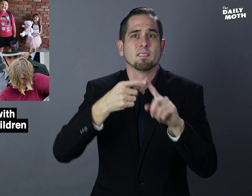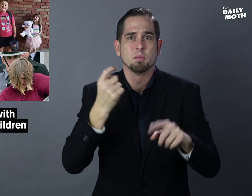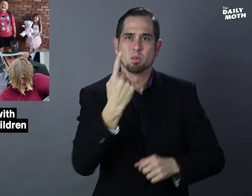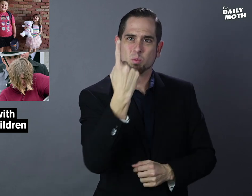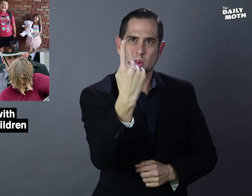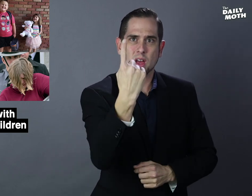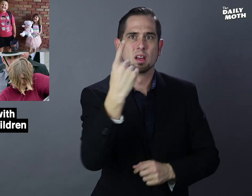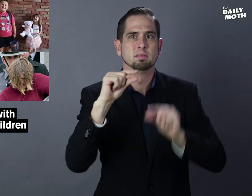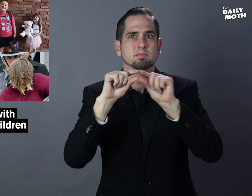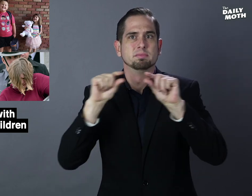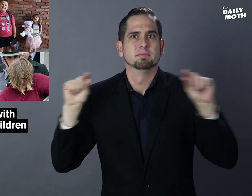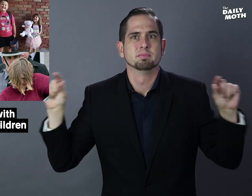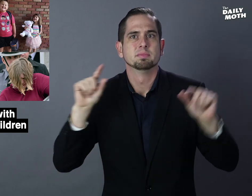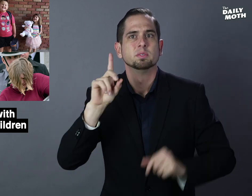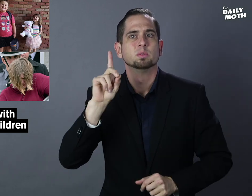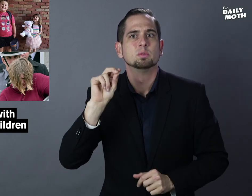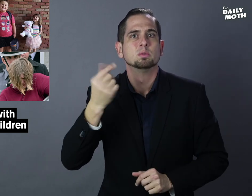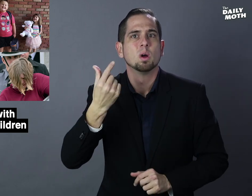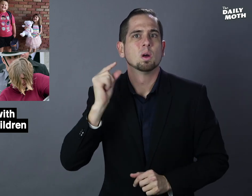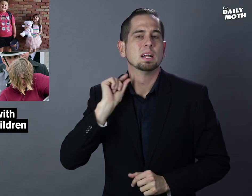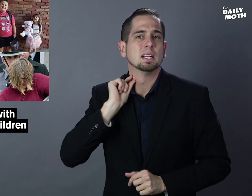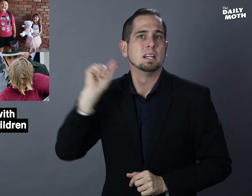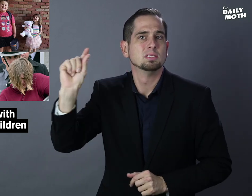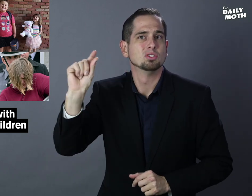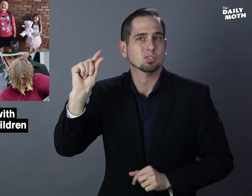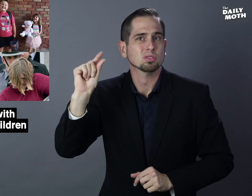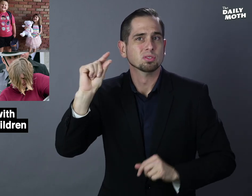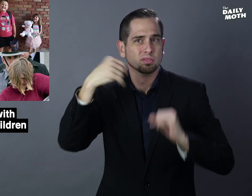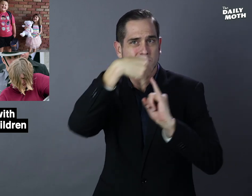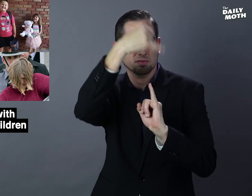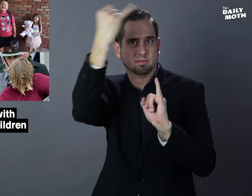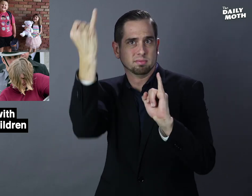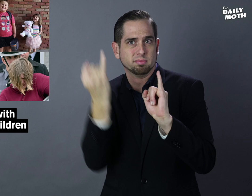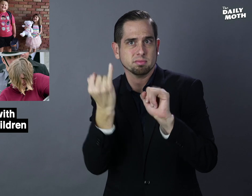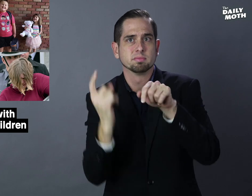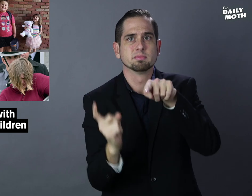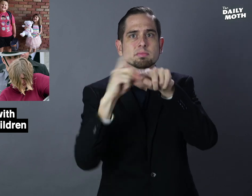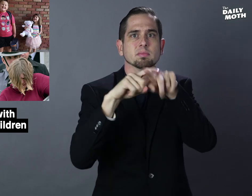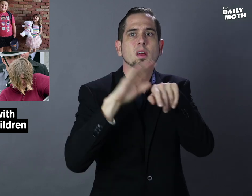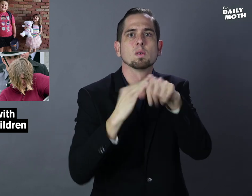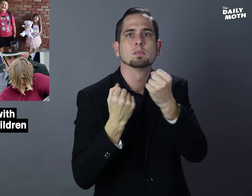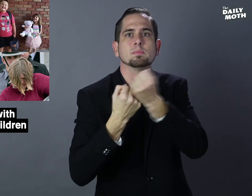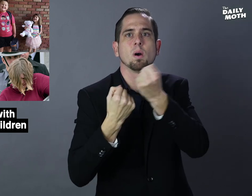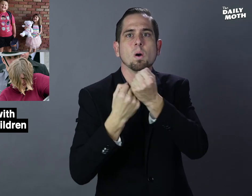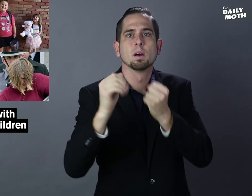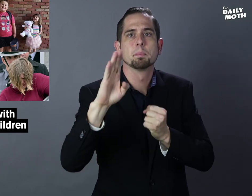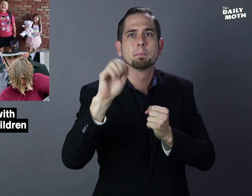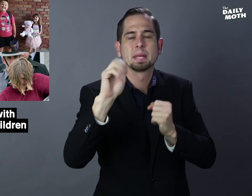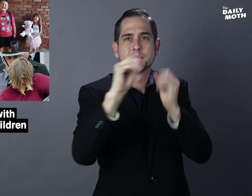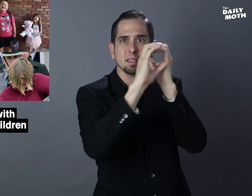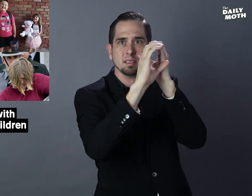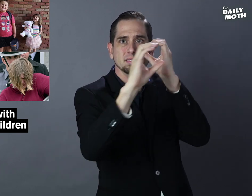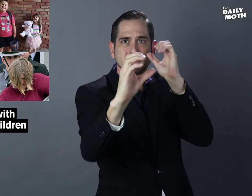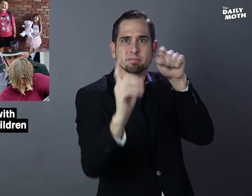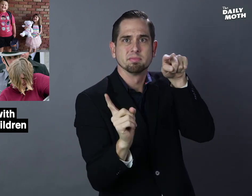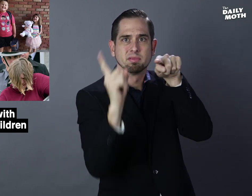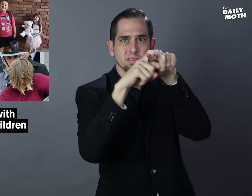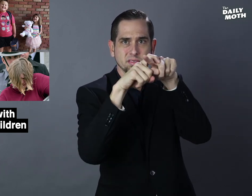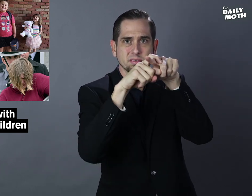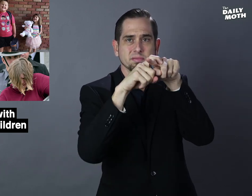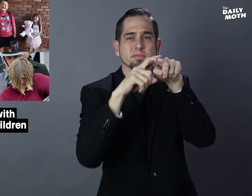a single dog leash that was suspended on a support beam.